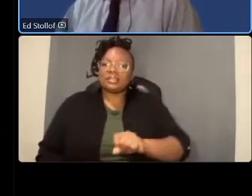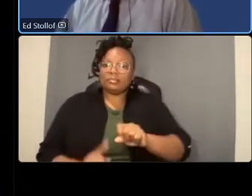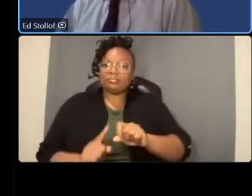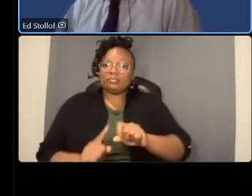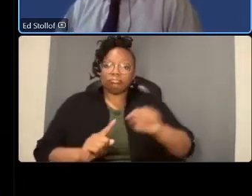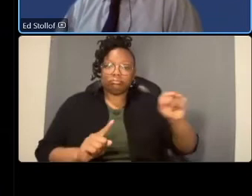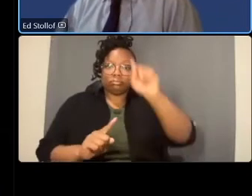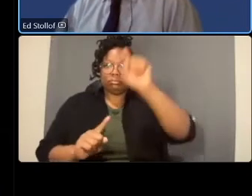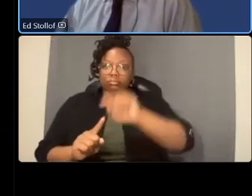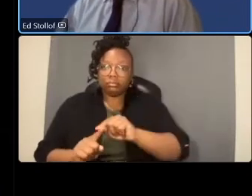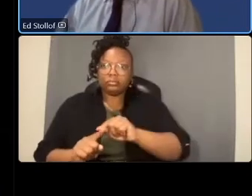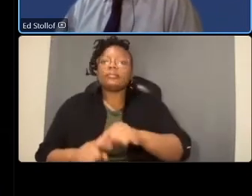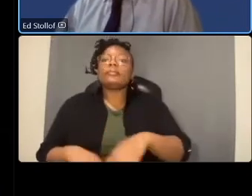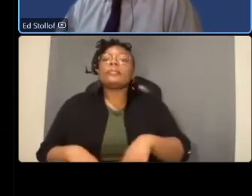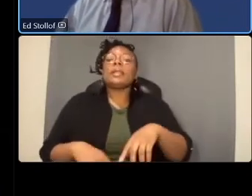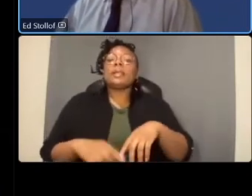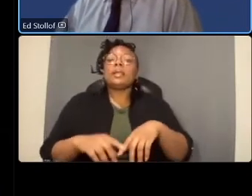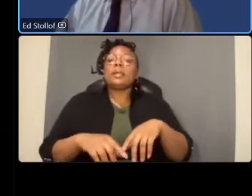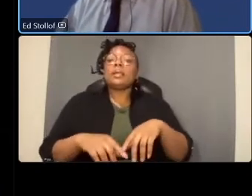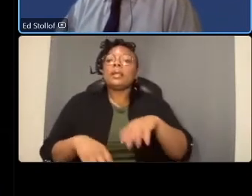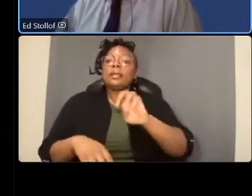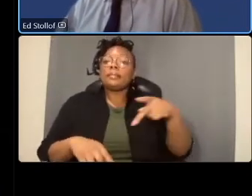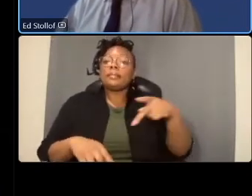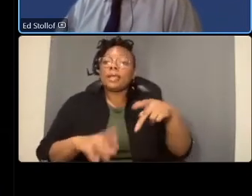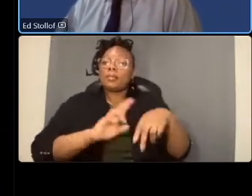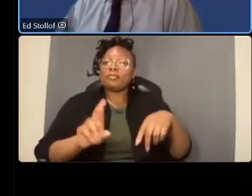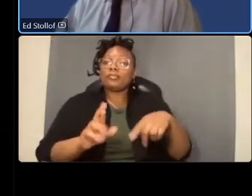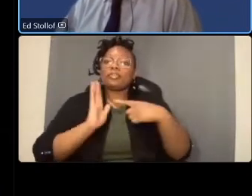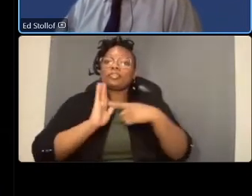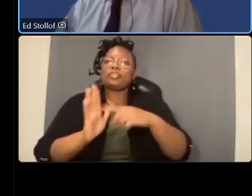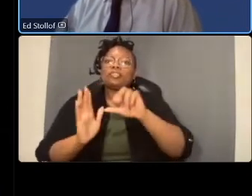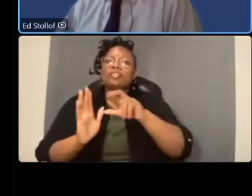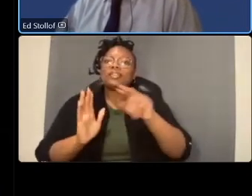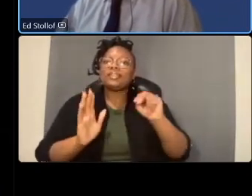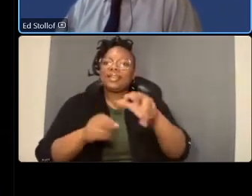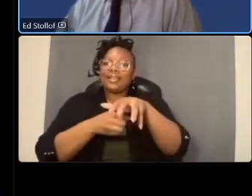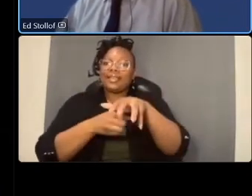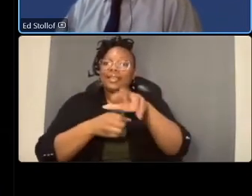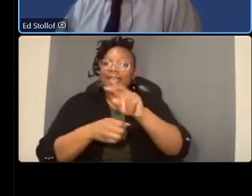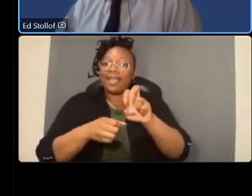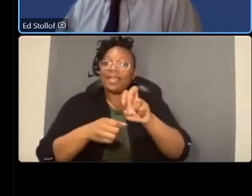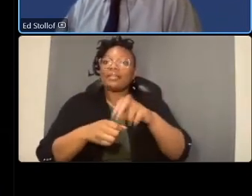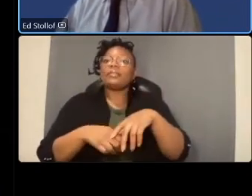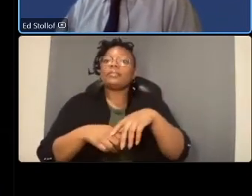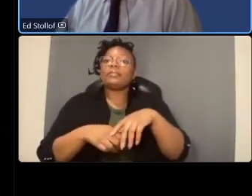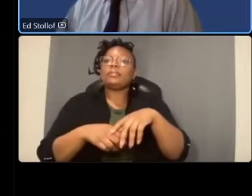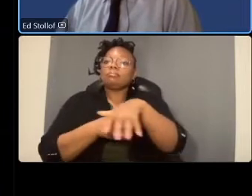you connecticut avenue in terms of the regional context within the washington metropolitan area